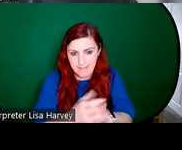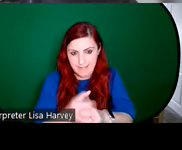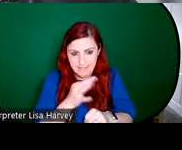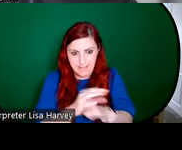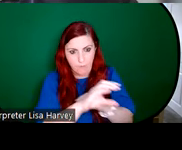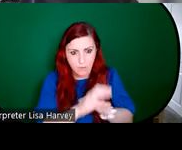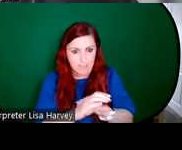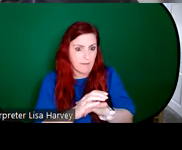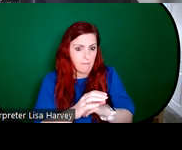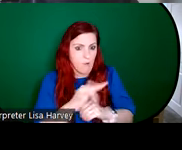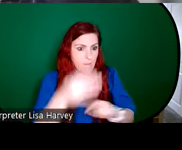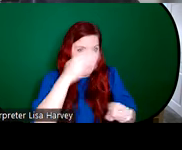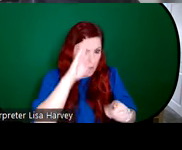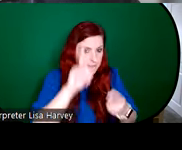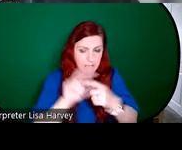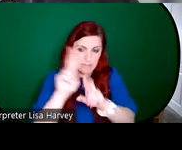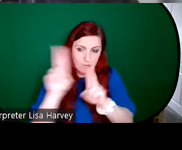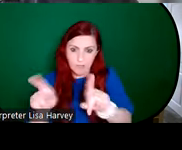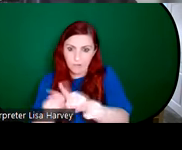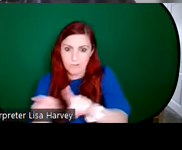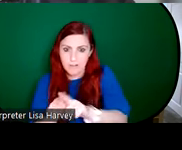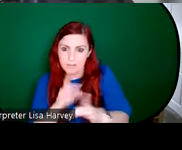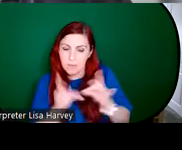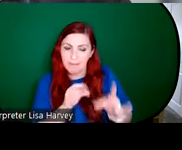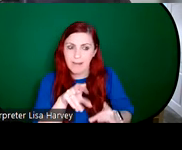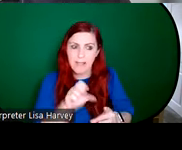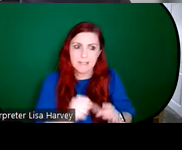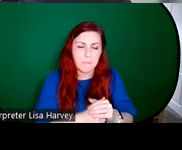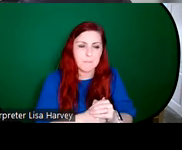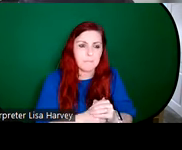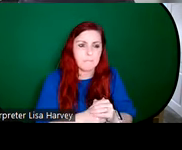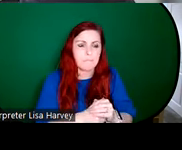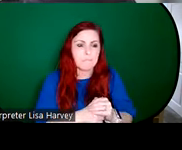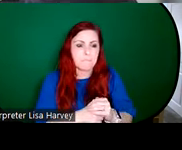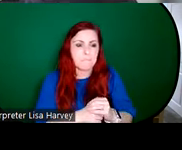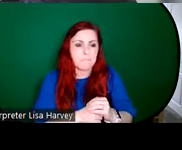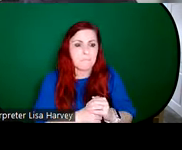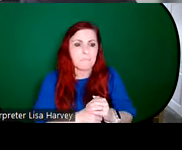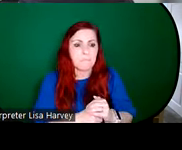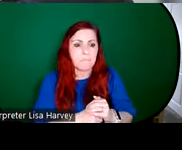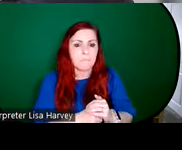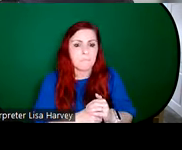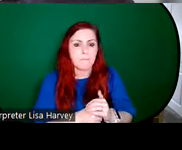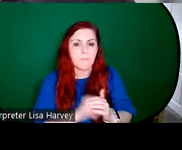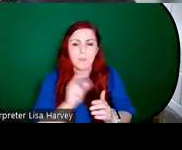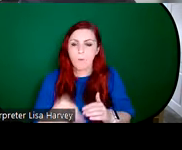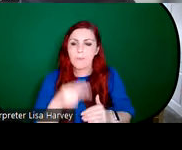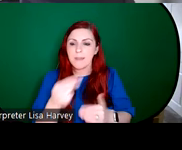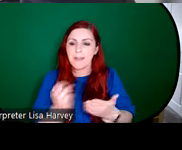internationally. So the next part of the exhibition looks at the creative